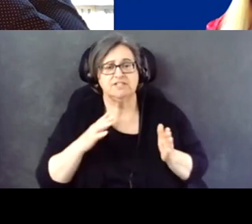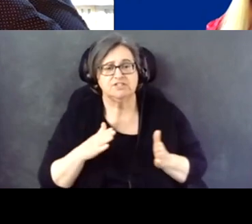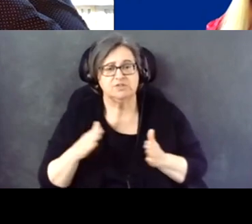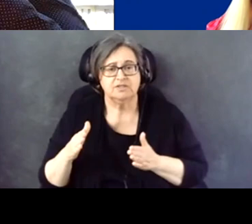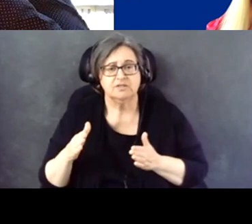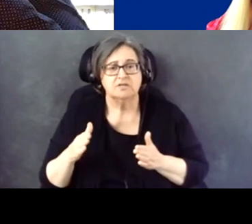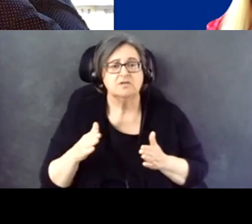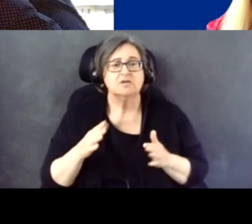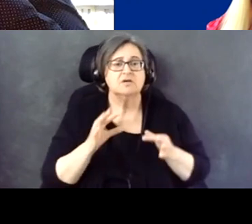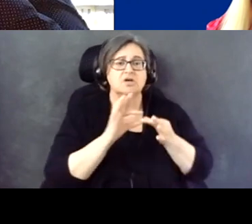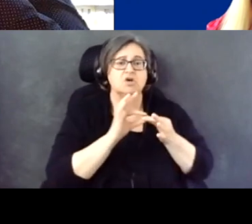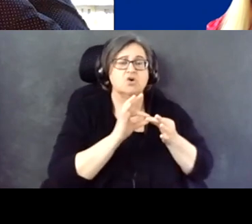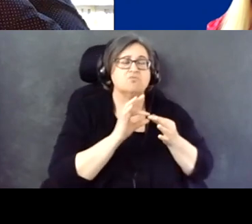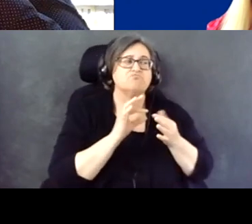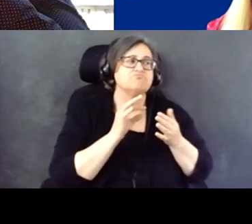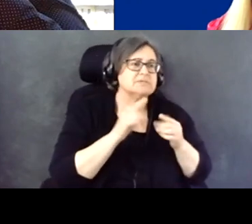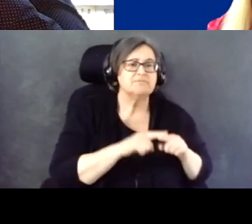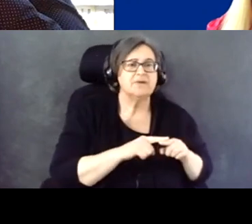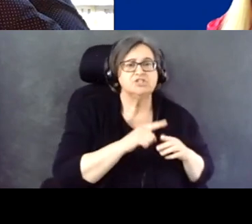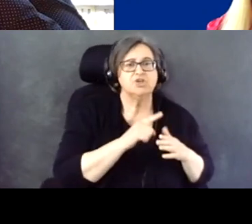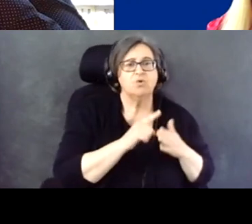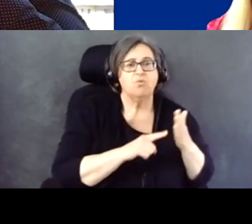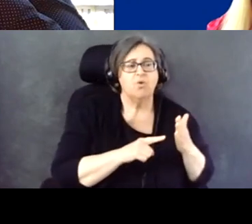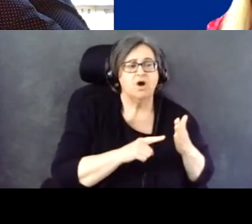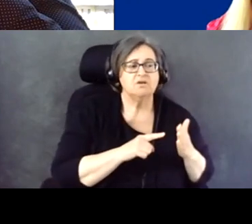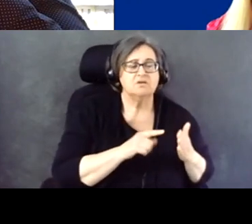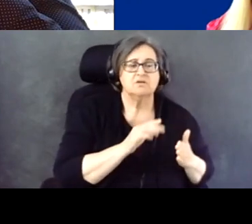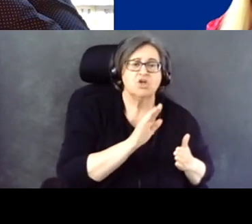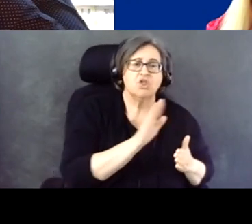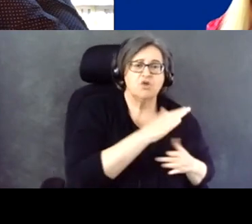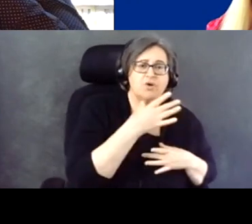the legislators and the issues that they're working on.